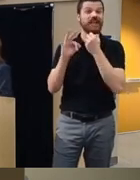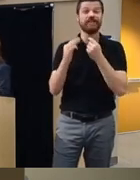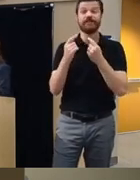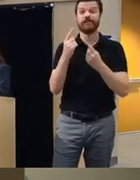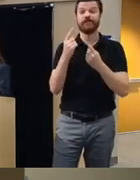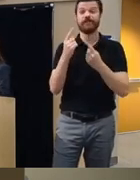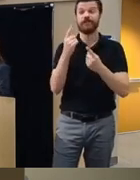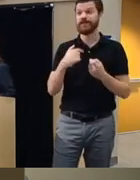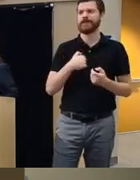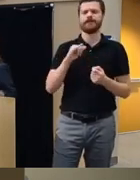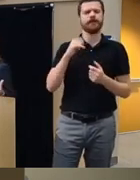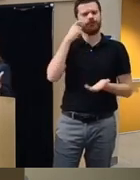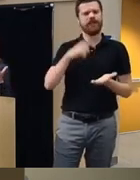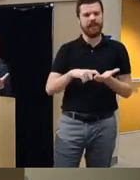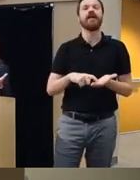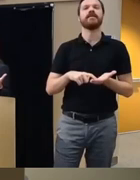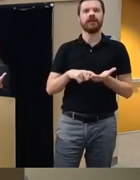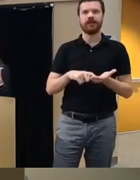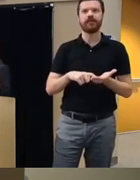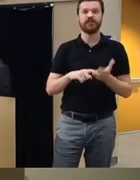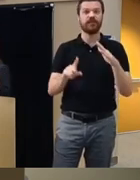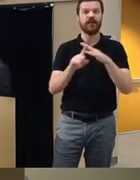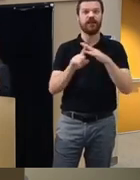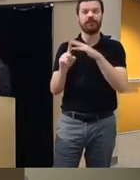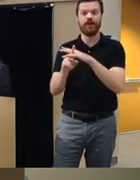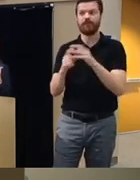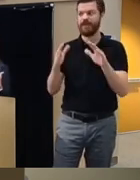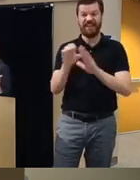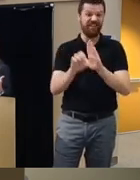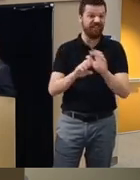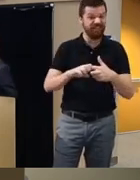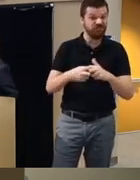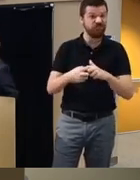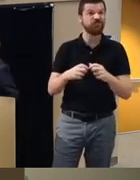I I realize that it does bring up a lot of issues ethical issues a lot of potential